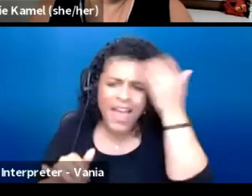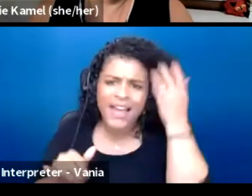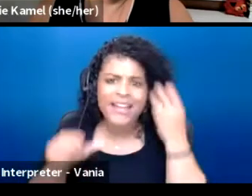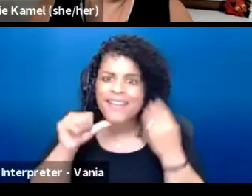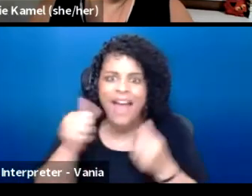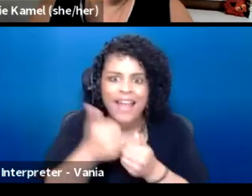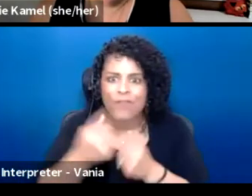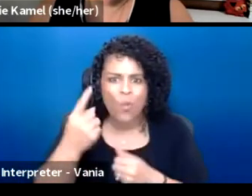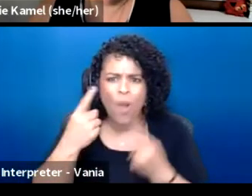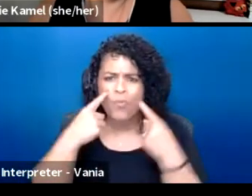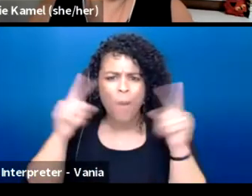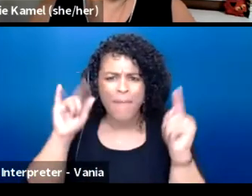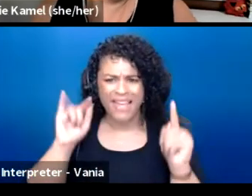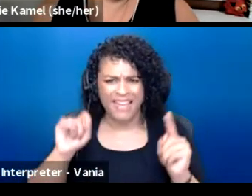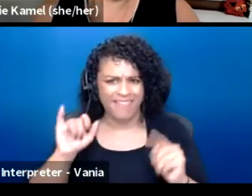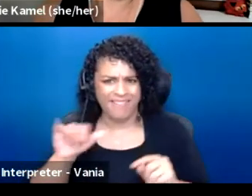That's not how my child learns.